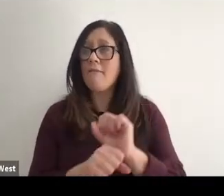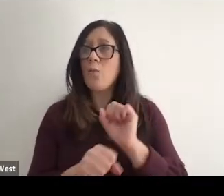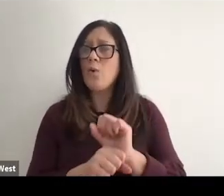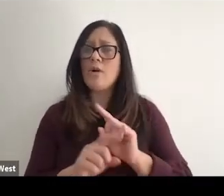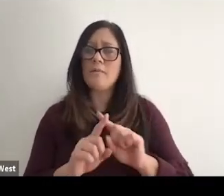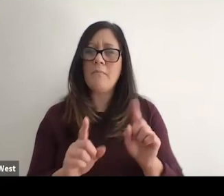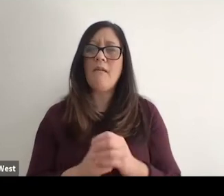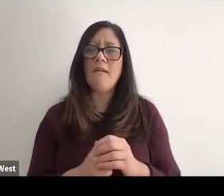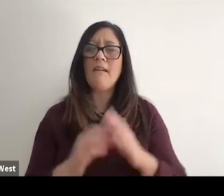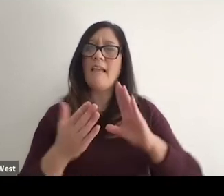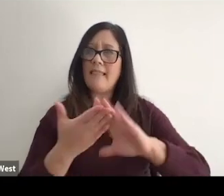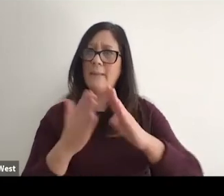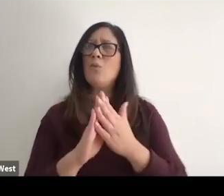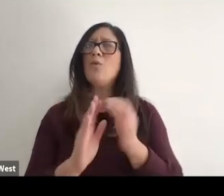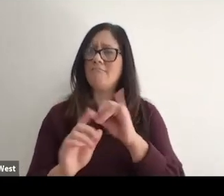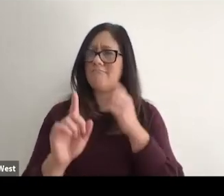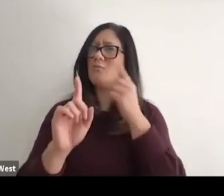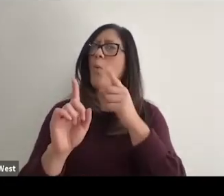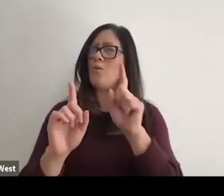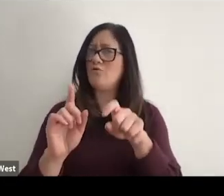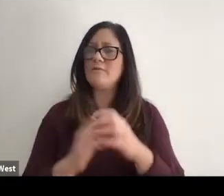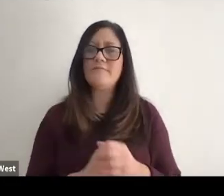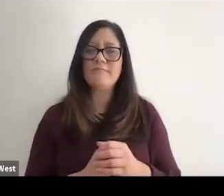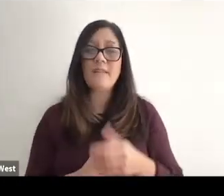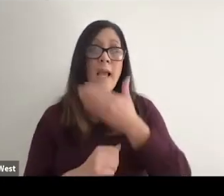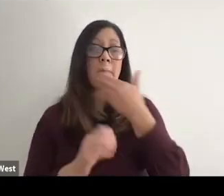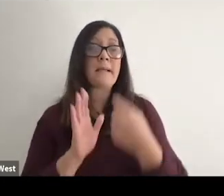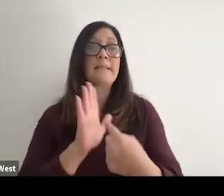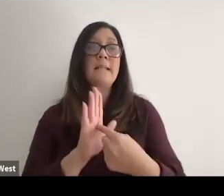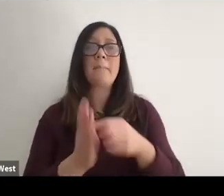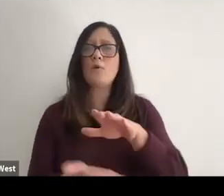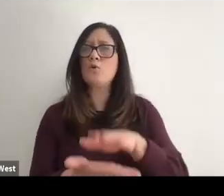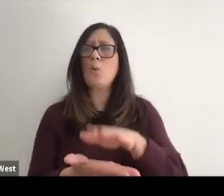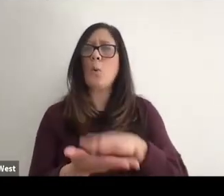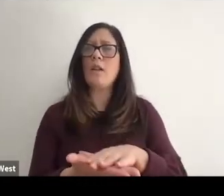But I think it's really where the community needs ahead. I think the best example is schools